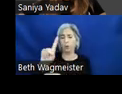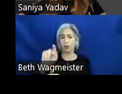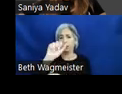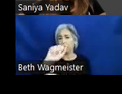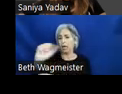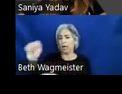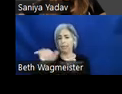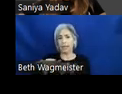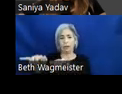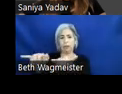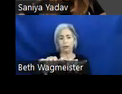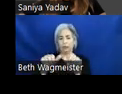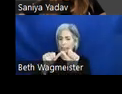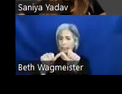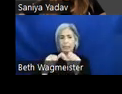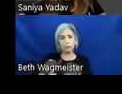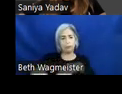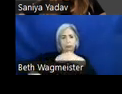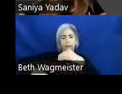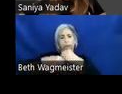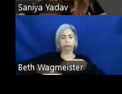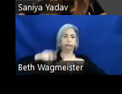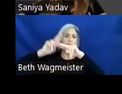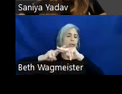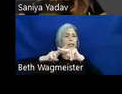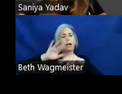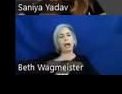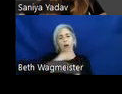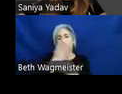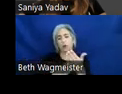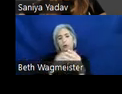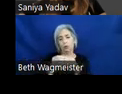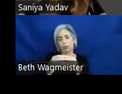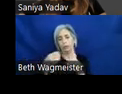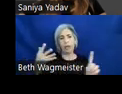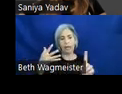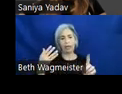and continually enhance our components to expand the usable usability to more needs